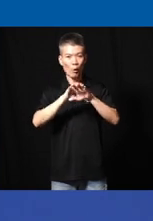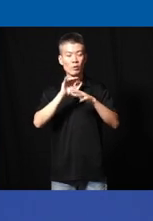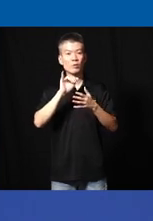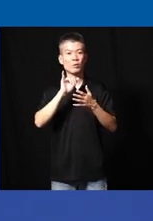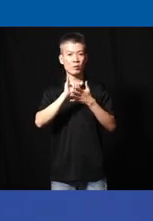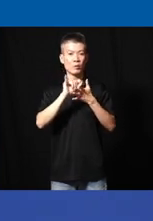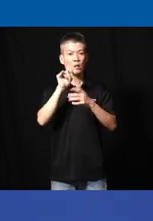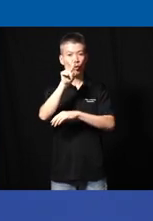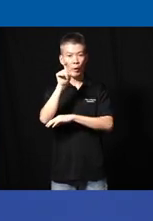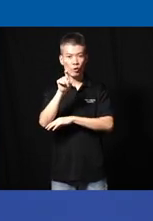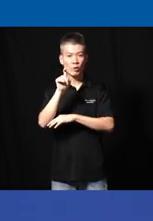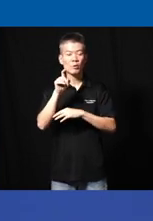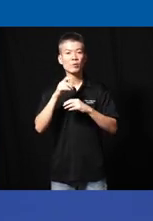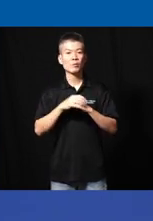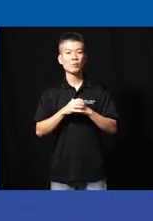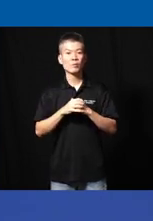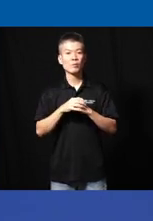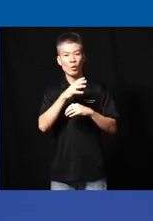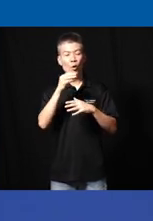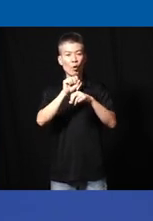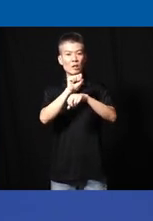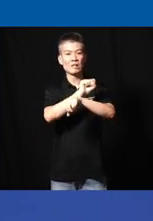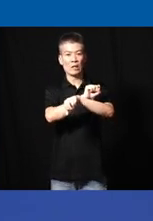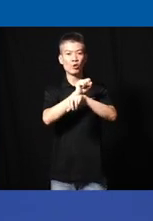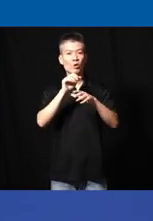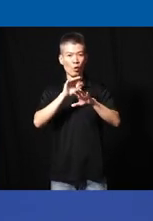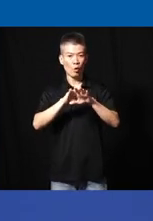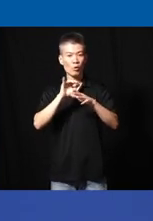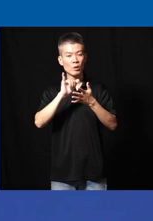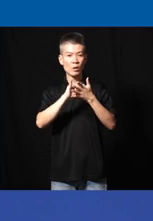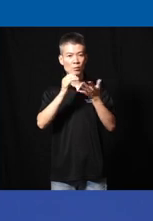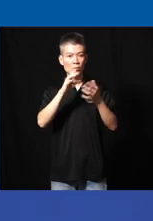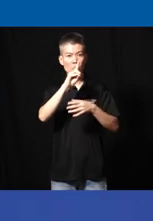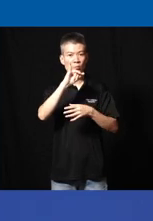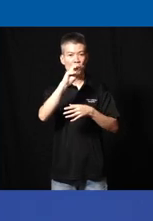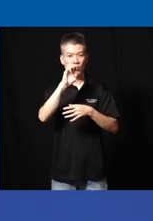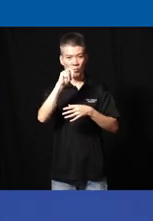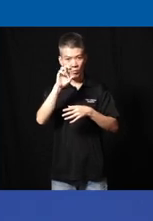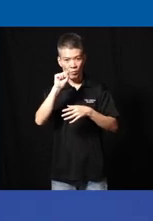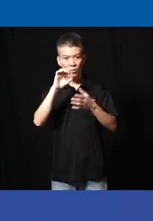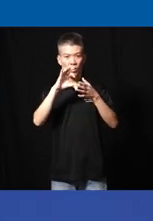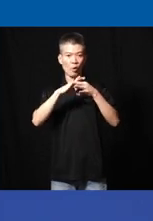on a question on the um on the stage here on the dimensions of internationally the technology that